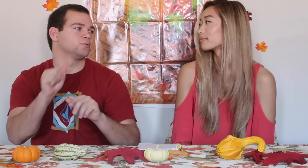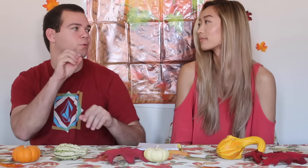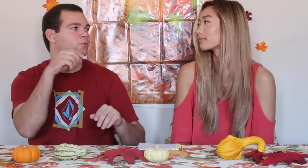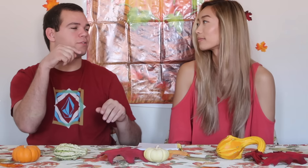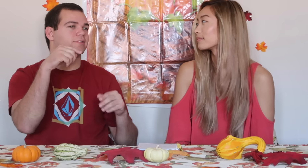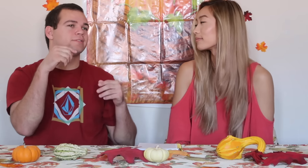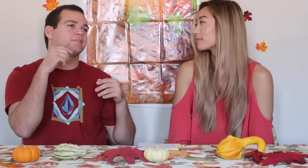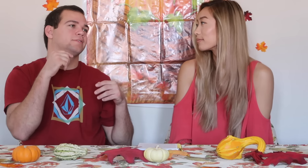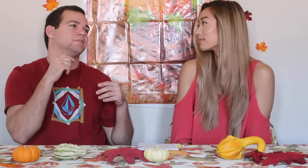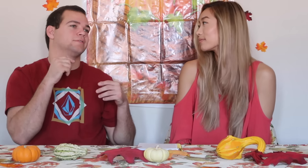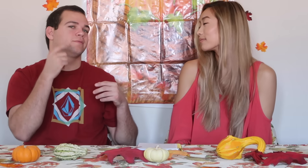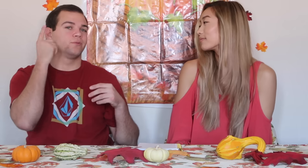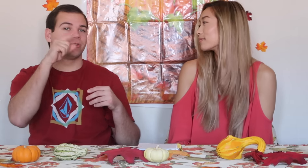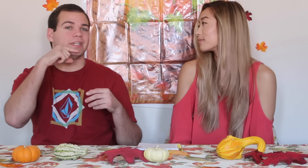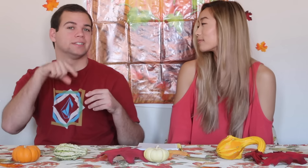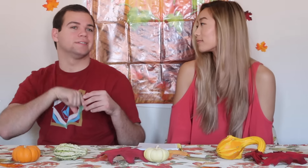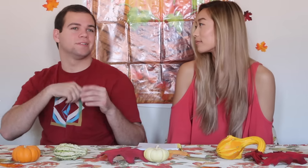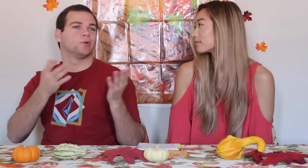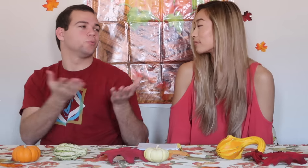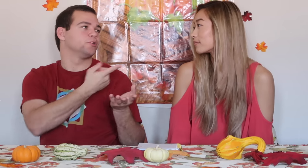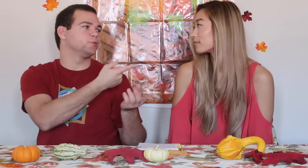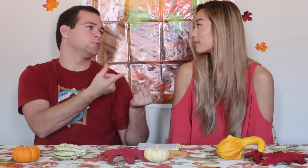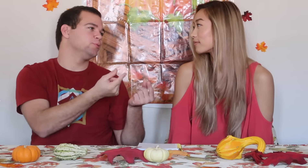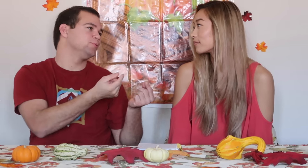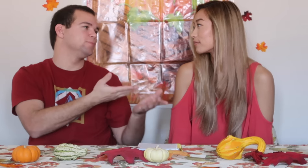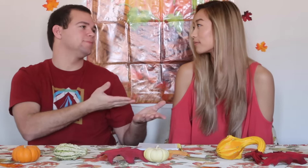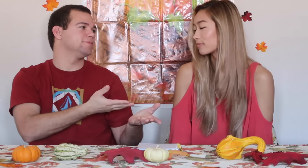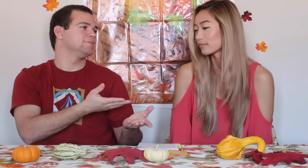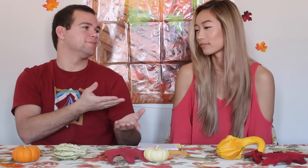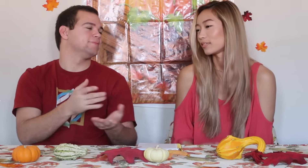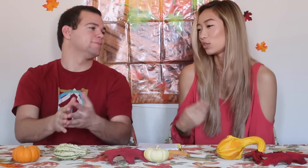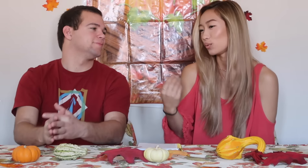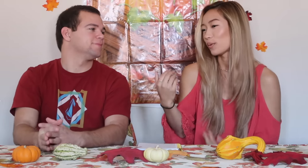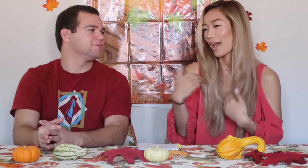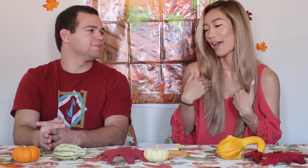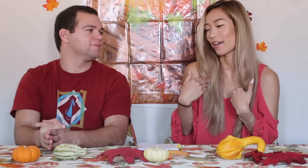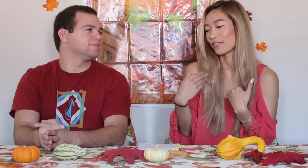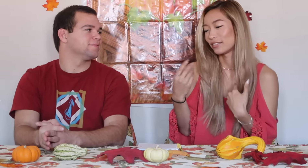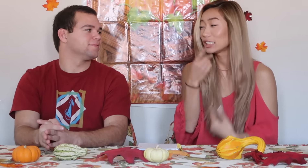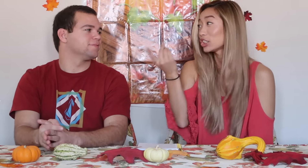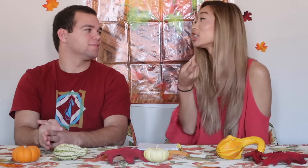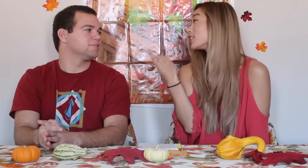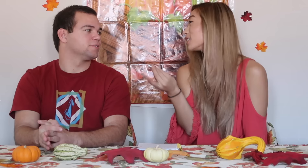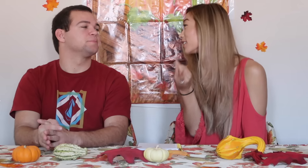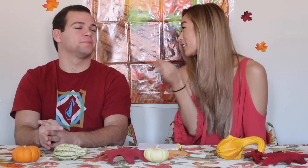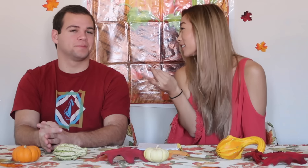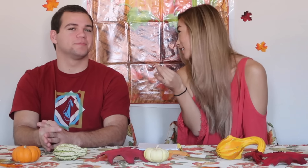So, for thanksgiving what are you gonna do? you have dinner!